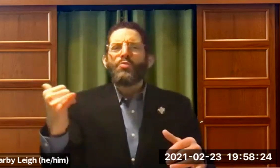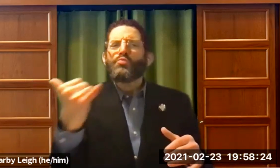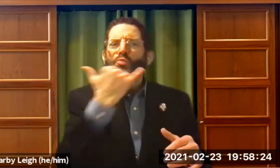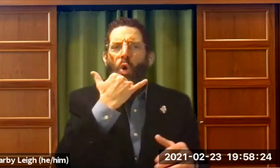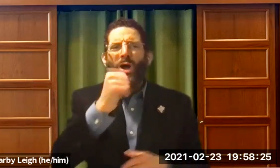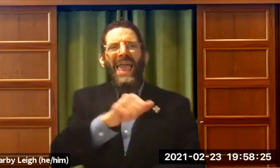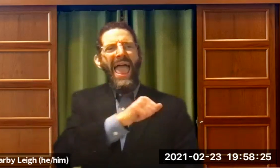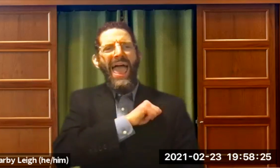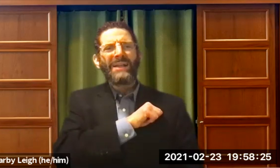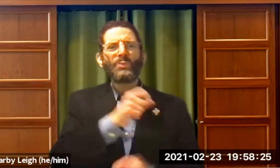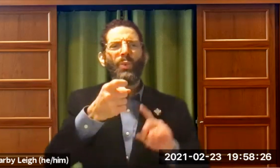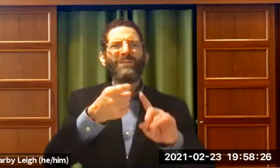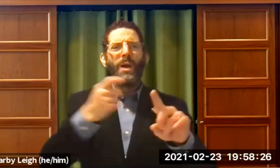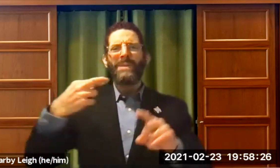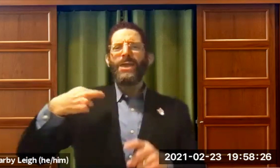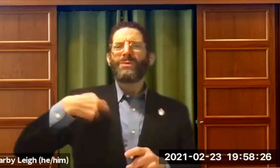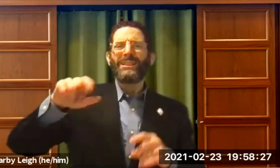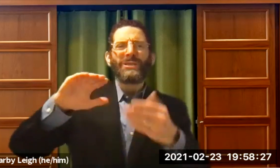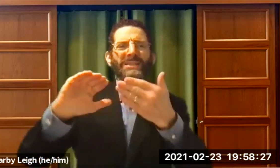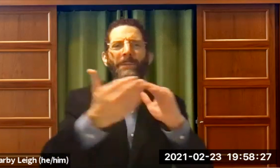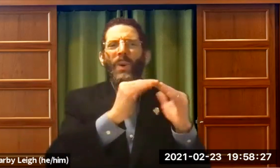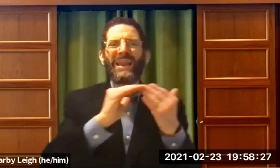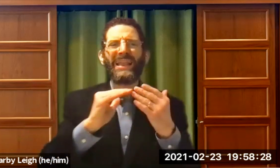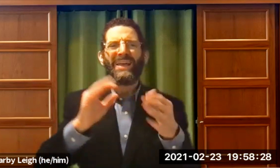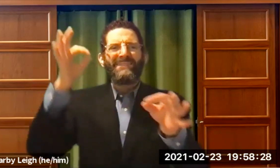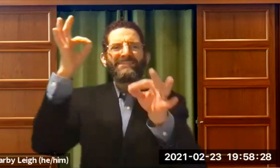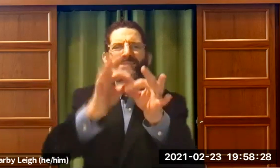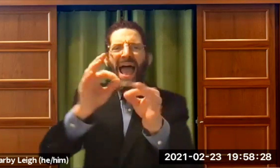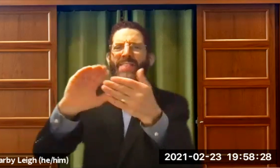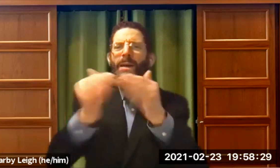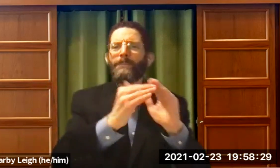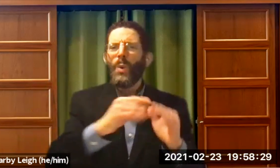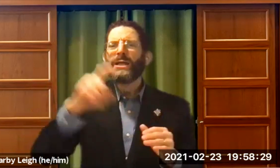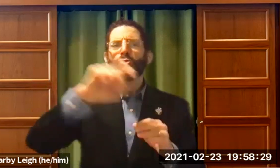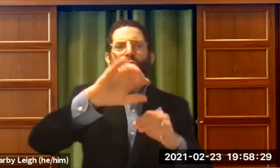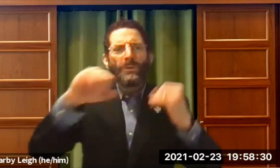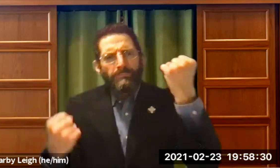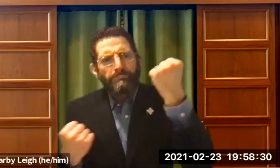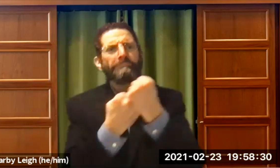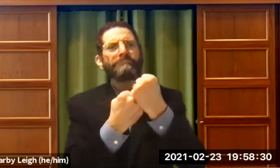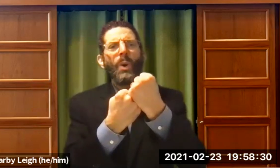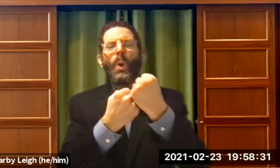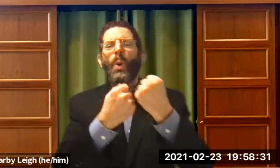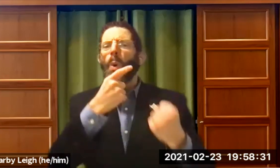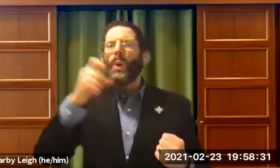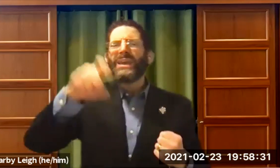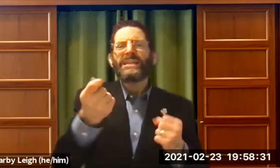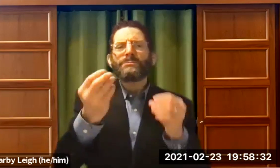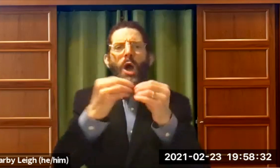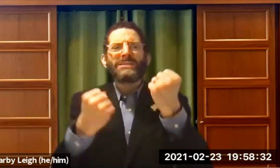shocked. That was such the wrong attitude. From the religious community.